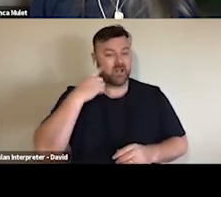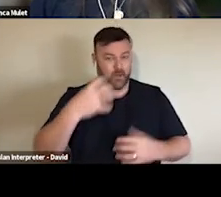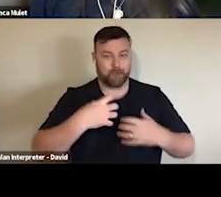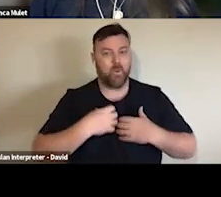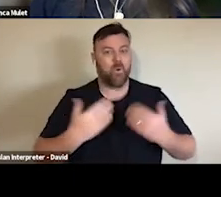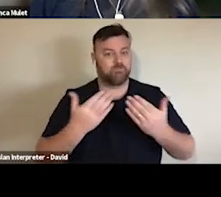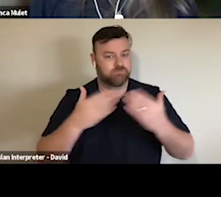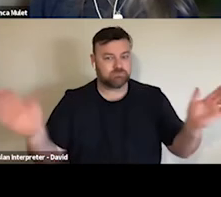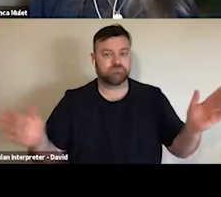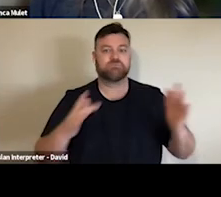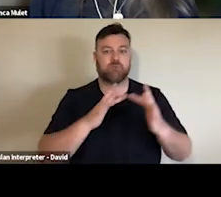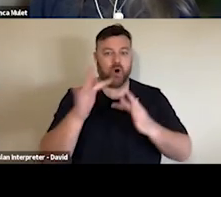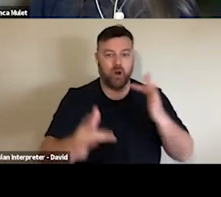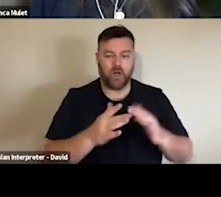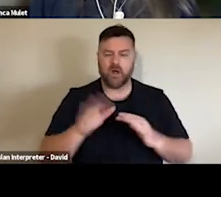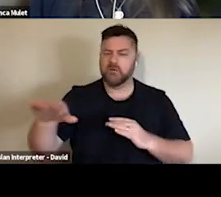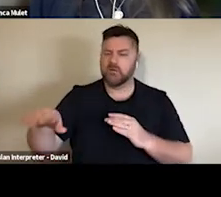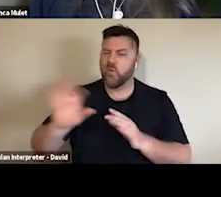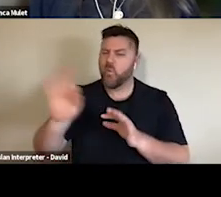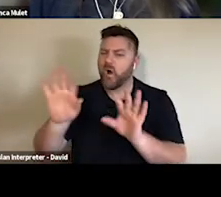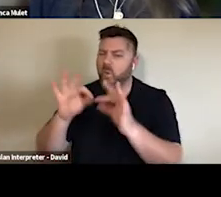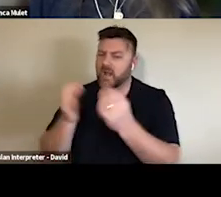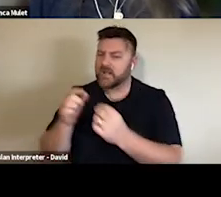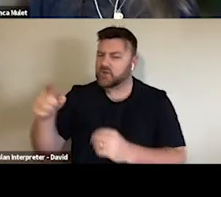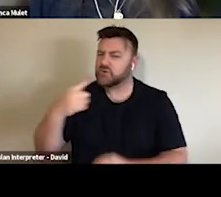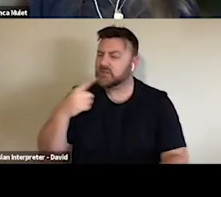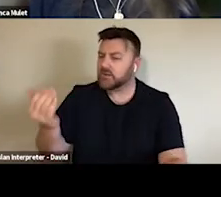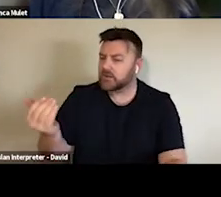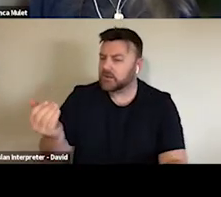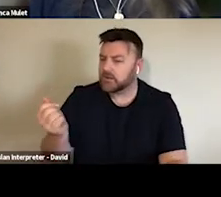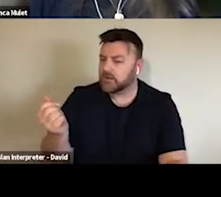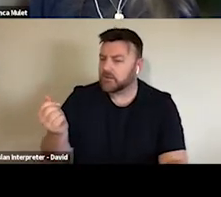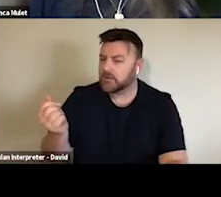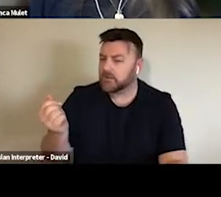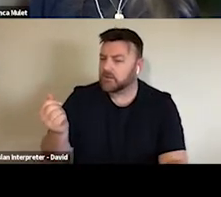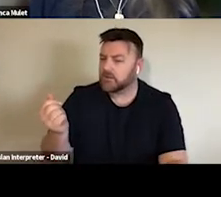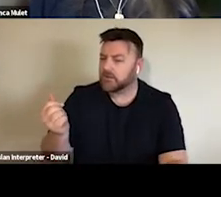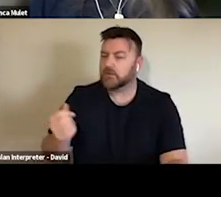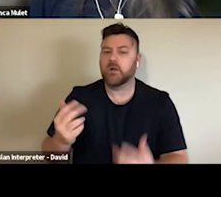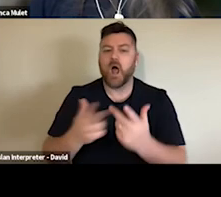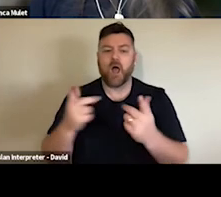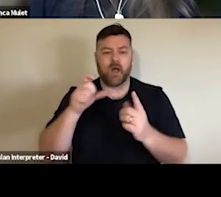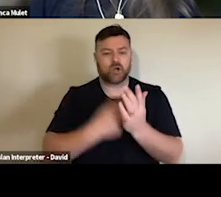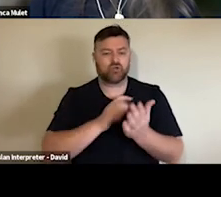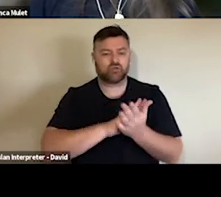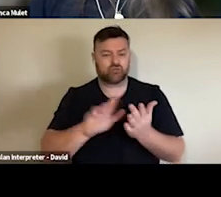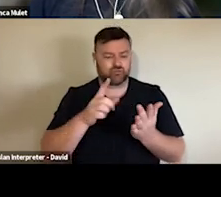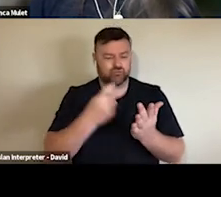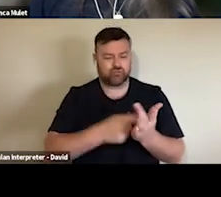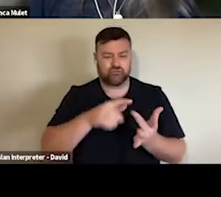I talk to the people in Los Angeles, they're like, "Oh, we're marketing our programs in